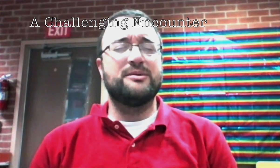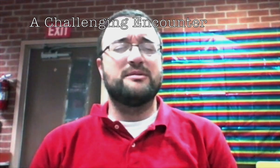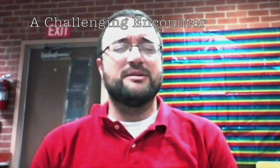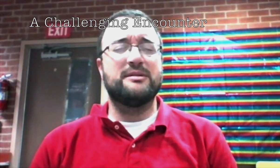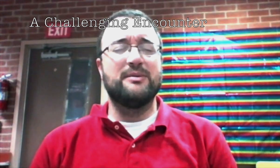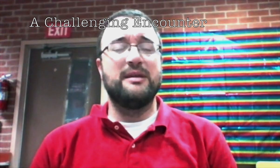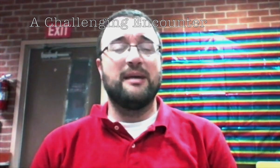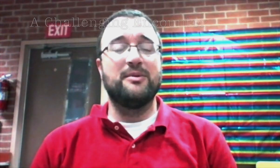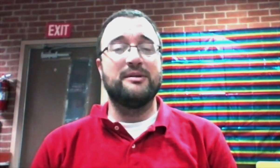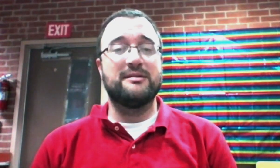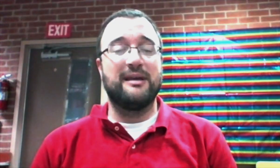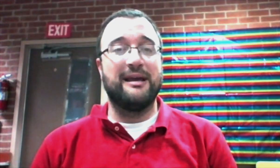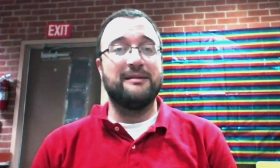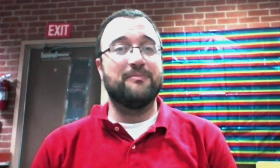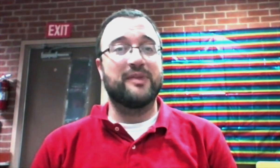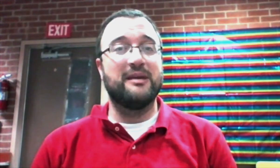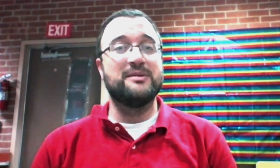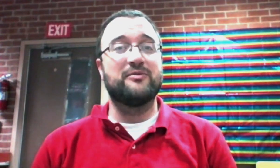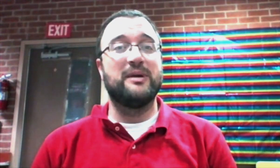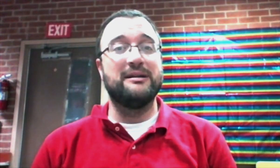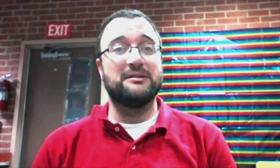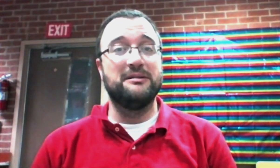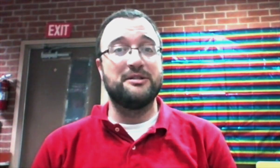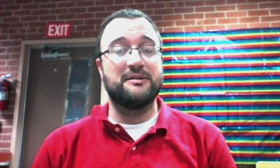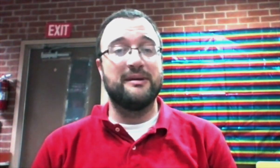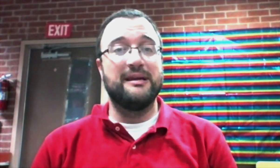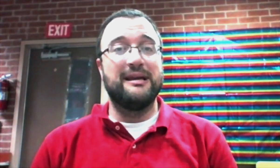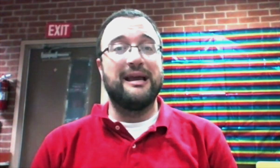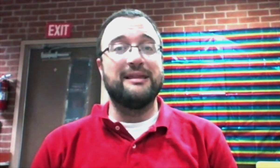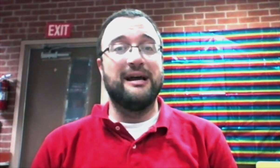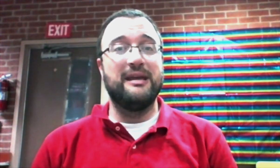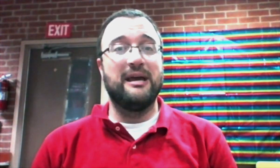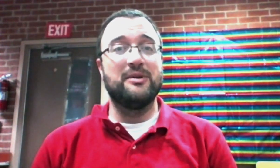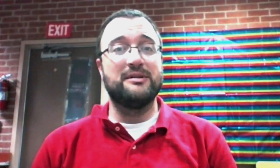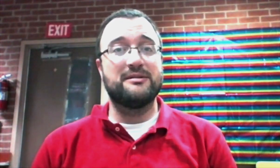was I was in the ambulance, and it was after a head-on collision. And the guy in the ambulance and the